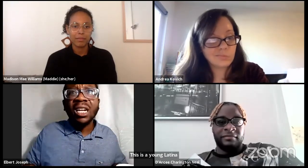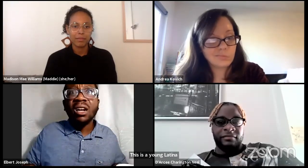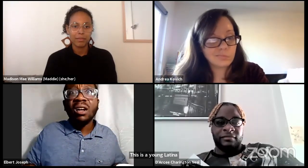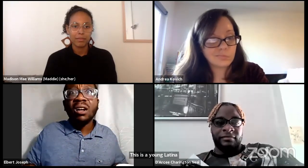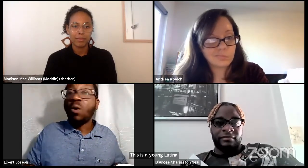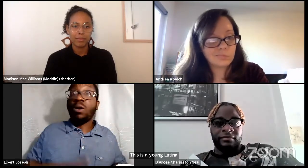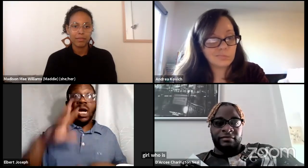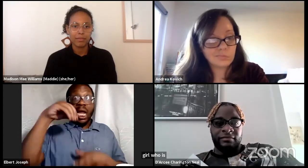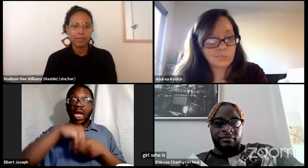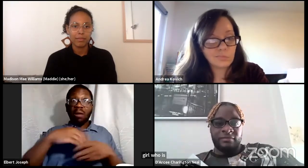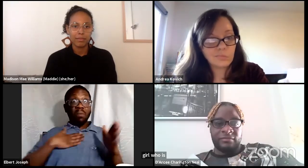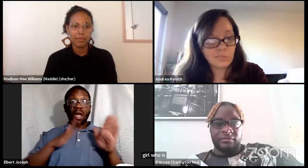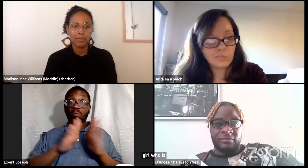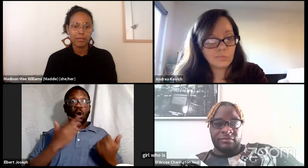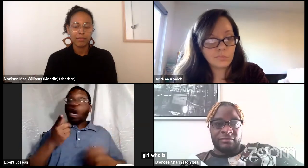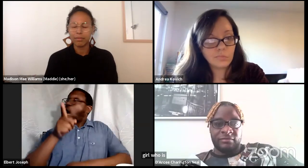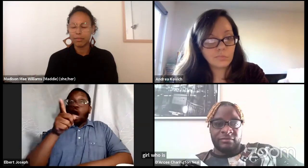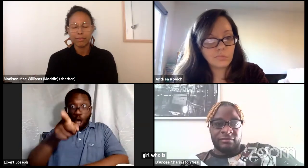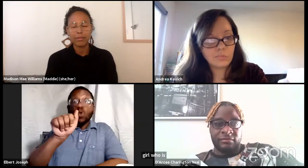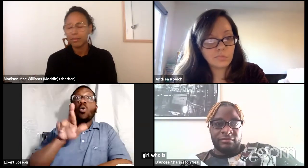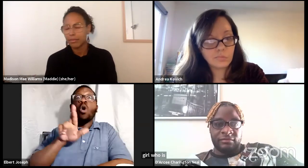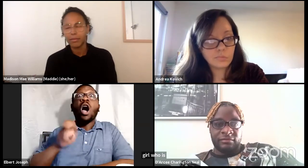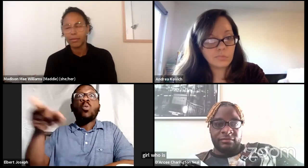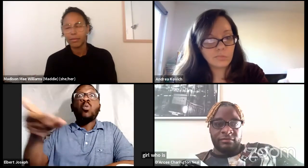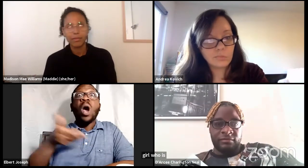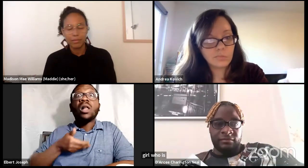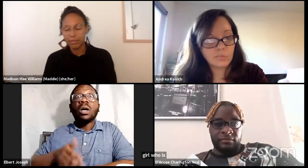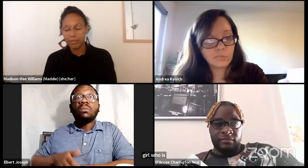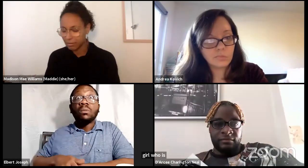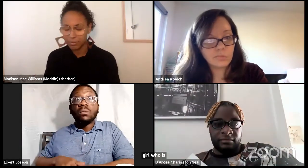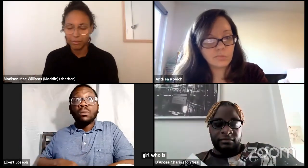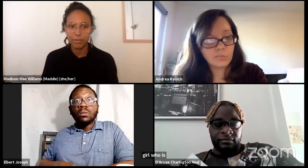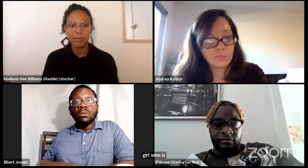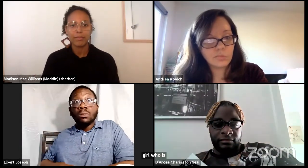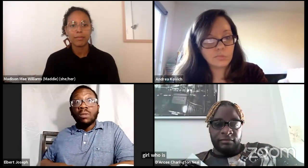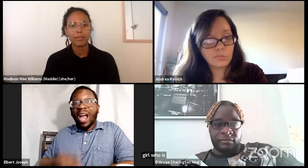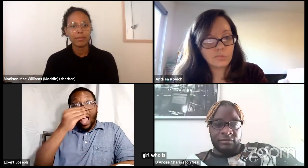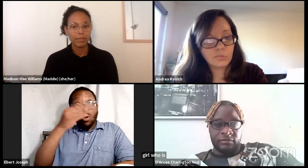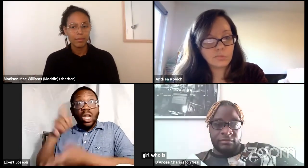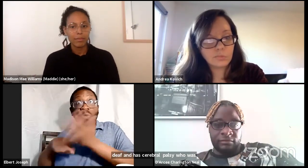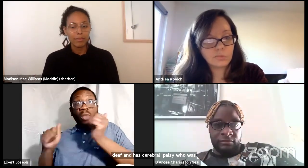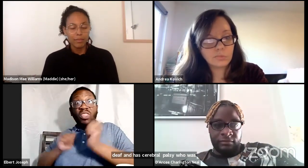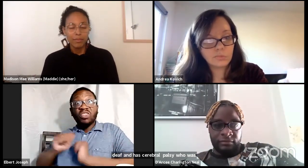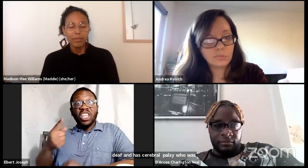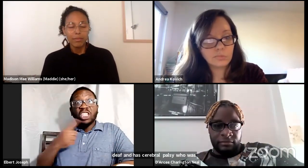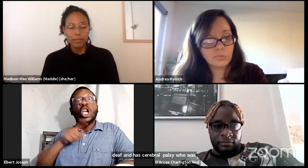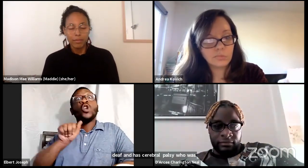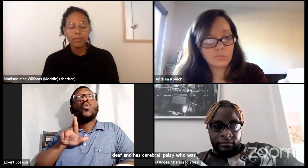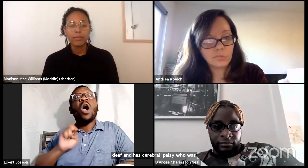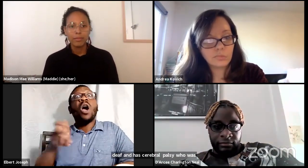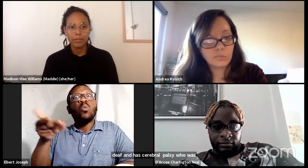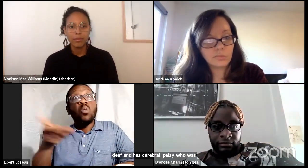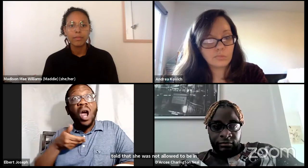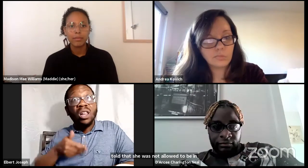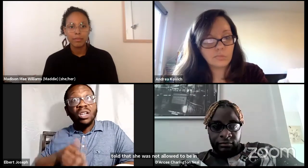Who was told that she was not allowed to be in the theater. And I told her, you are welcome.